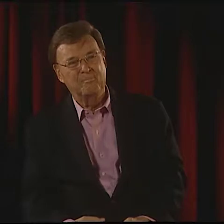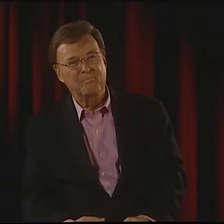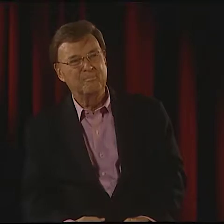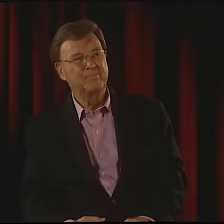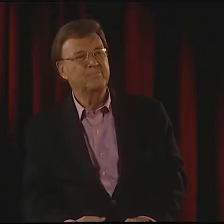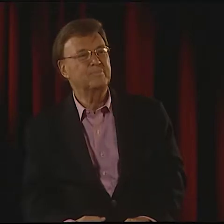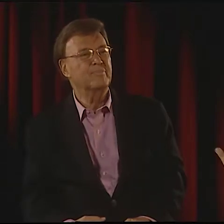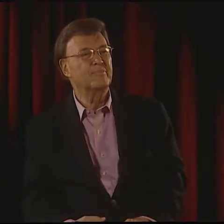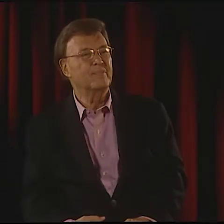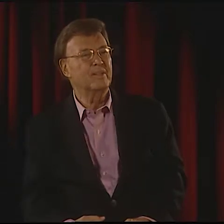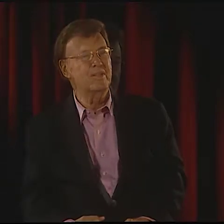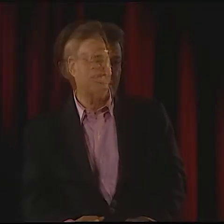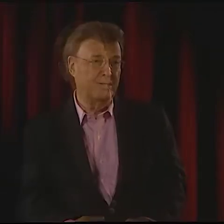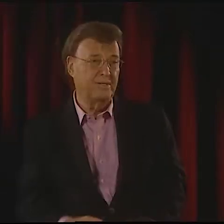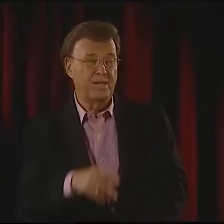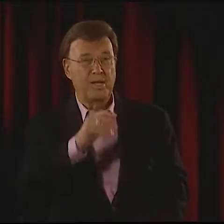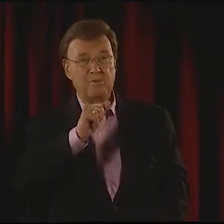I THINK THAT HAD A GREAT INFLUENCE ON HER.